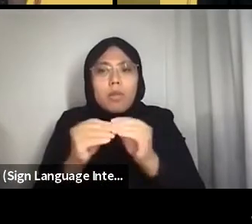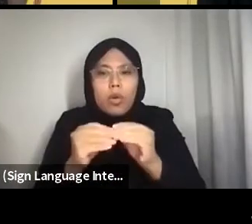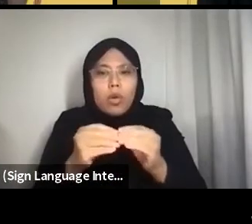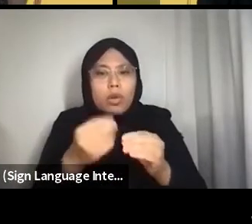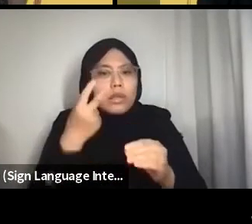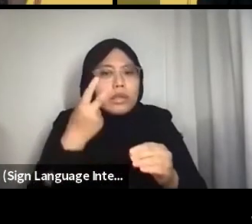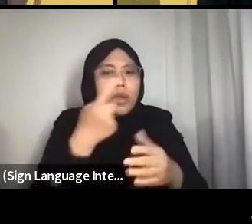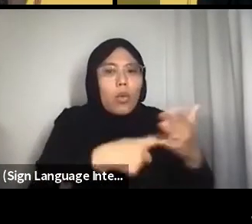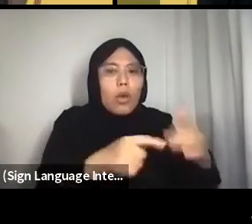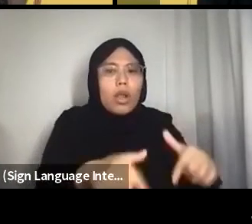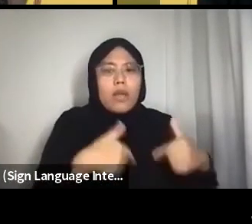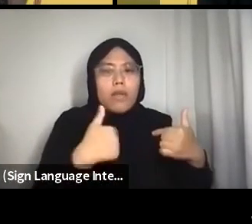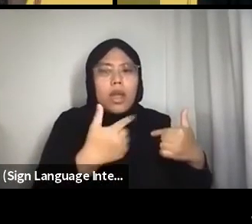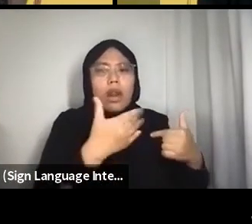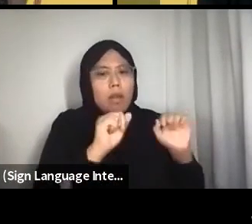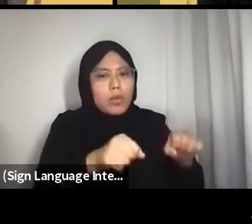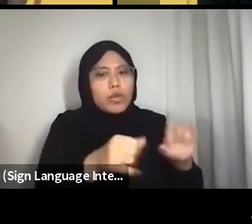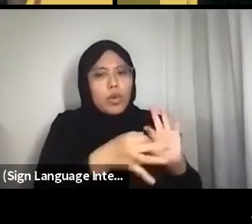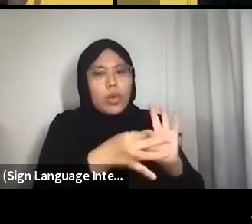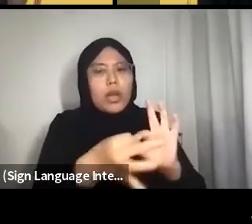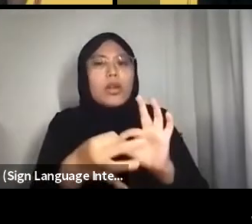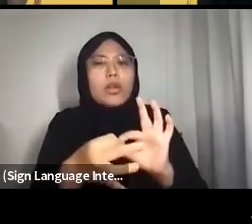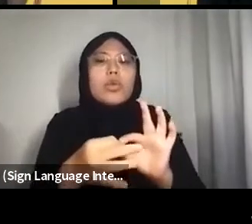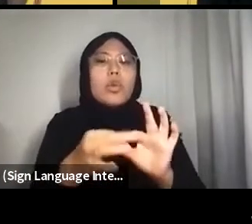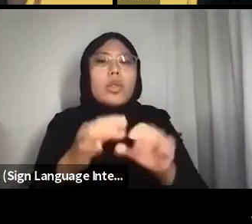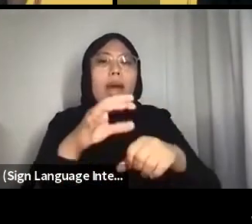My art practice did not begin with an environmentalist slant.